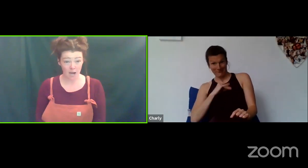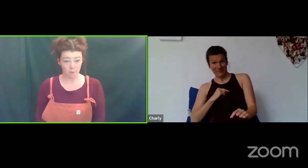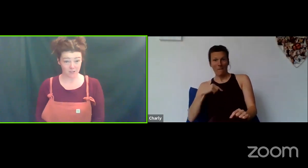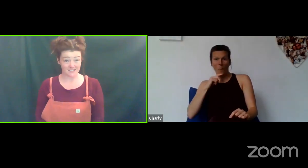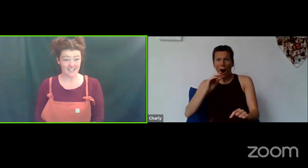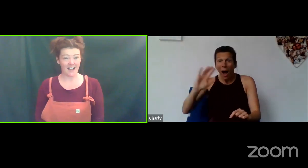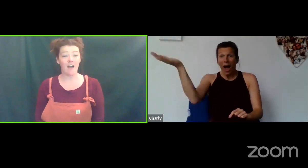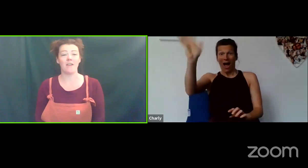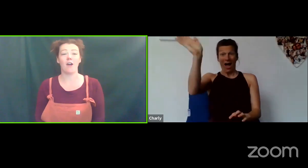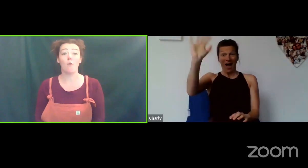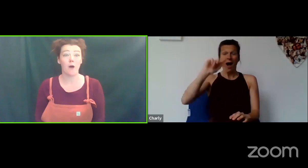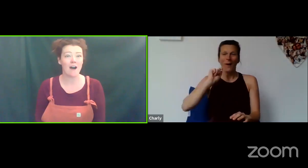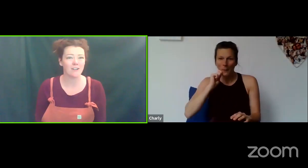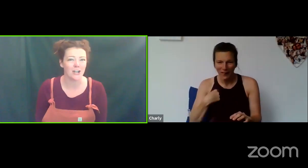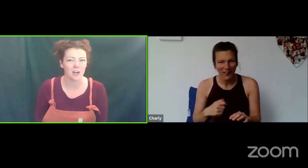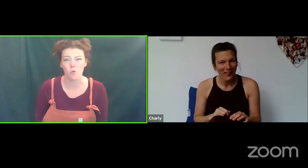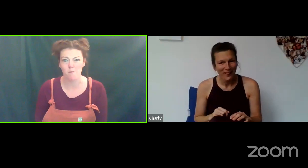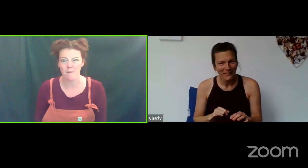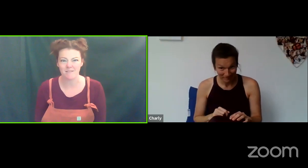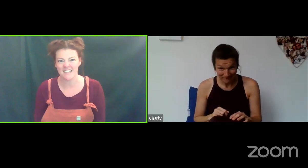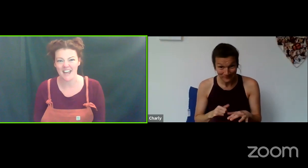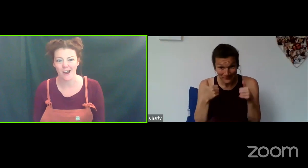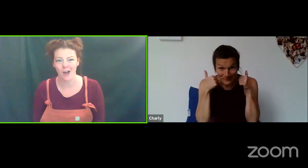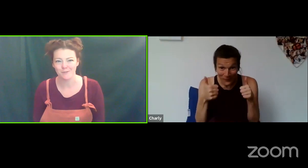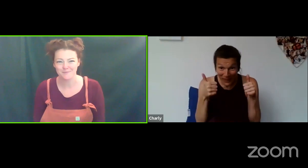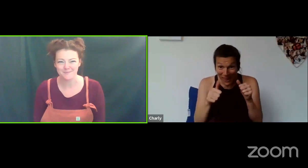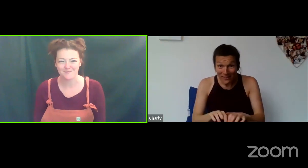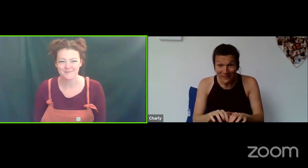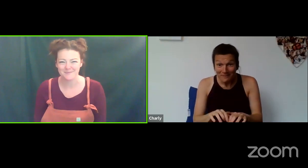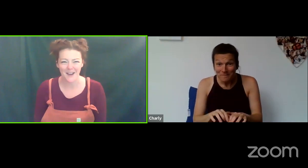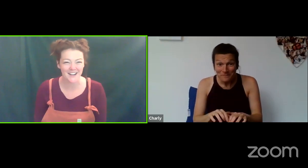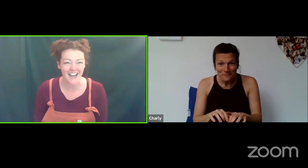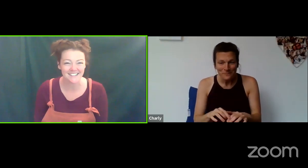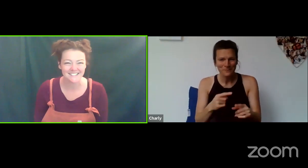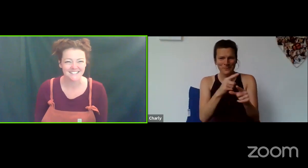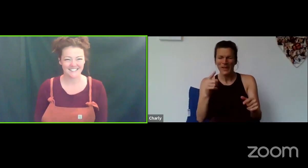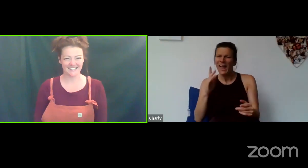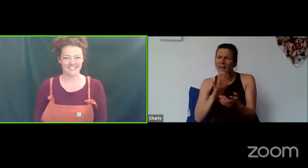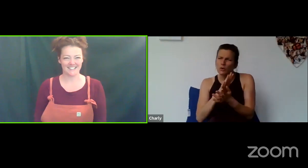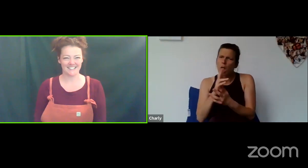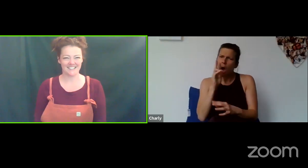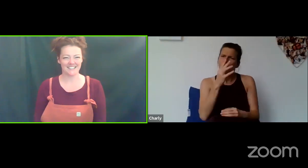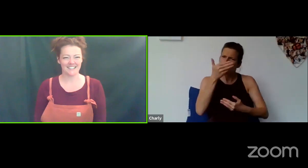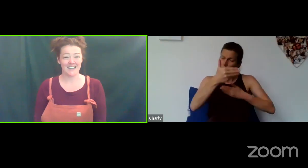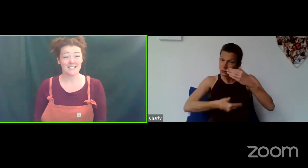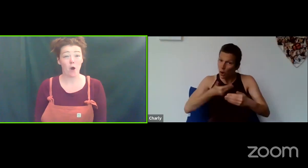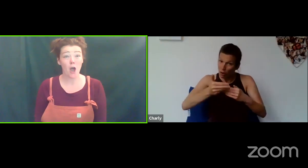chat box and then we'll have a look and we might be able to say hello. Okay?